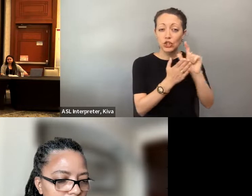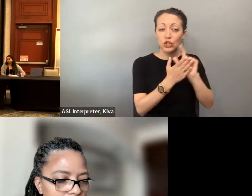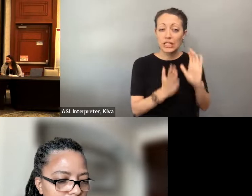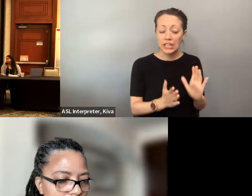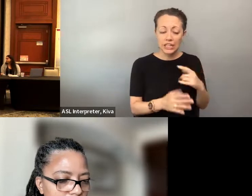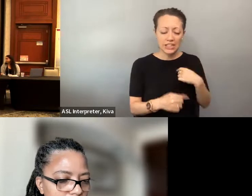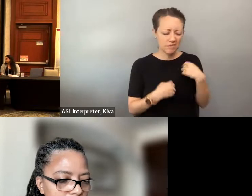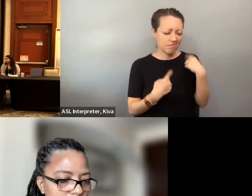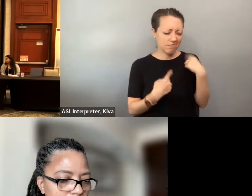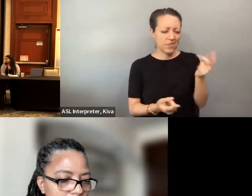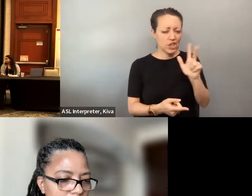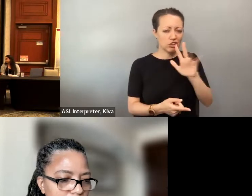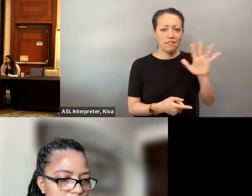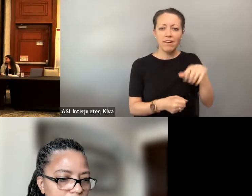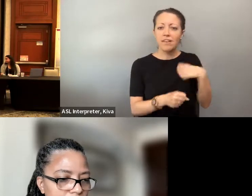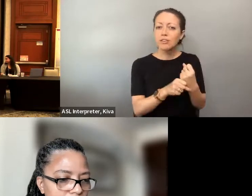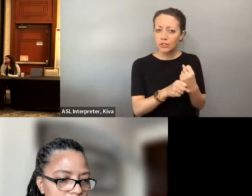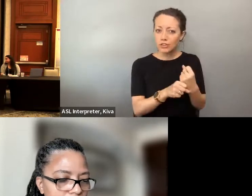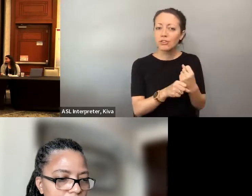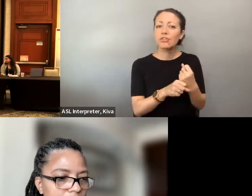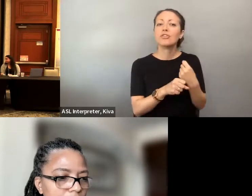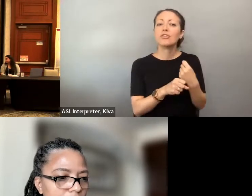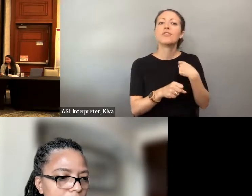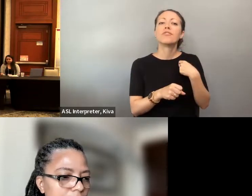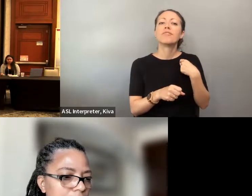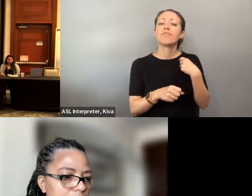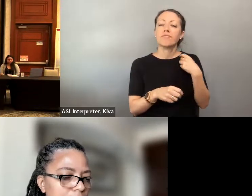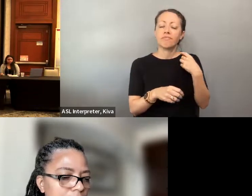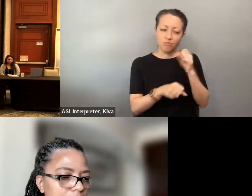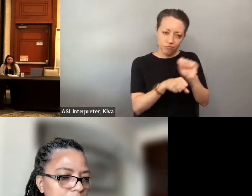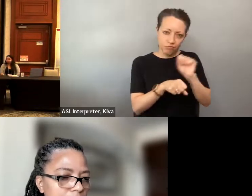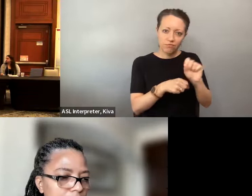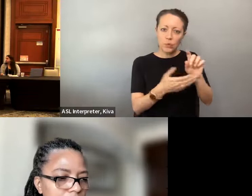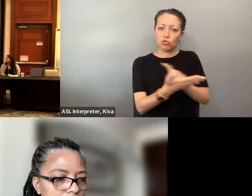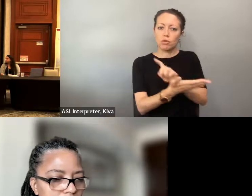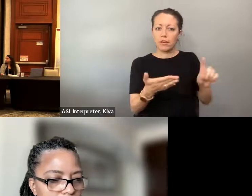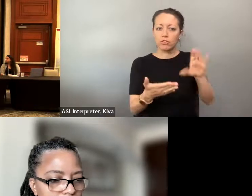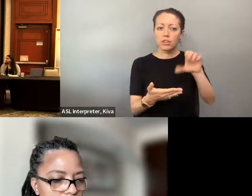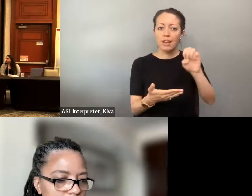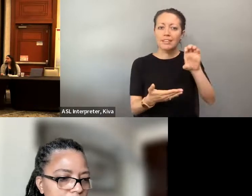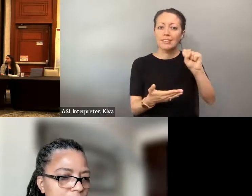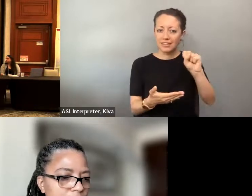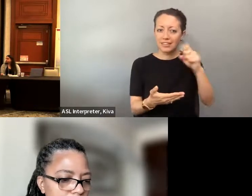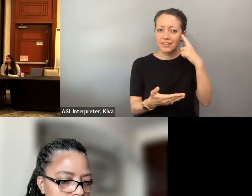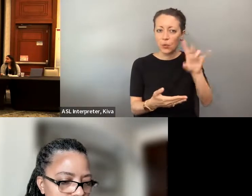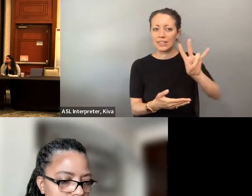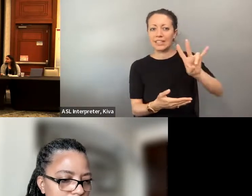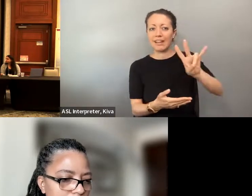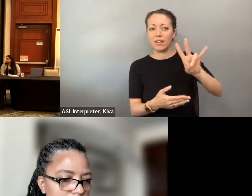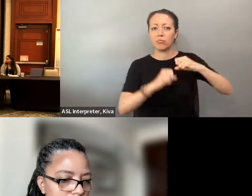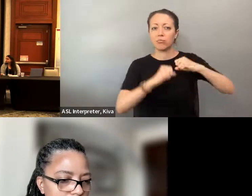Alright! This is the seal. Soon in my day Job Title 7 Plaintiffs, attorney on on the employment side. employment side. So for the last almost 35 years, I've been doing discrimination cases for seven protected